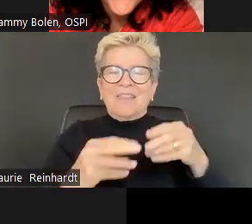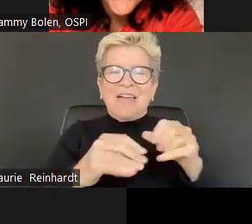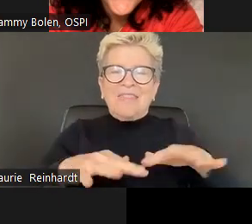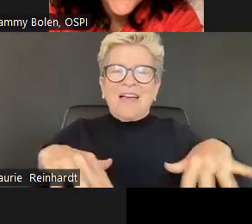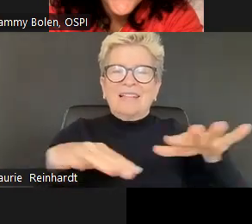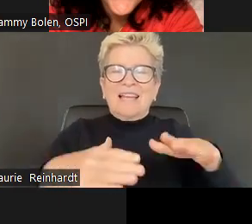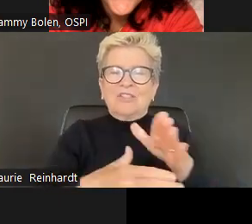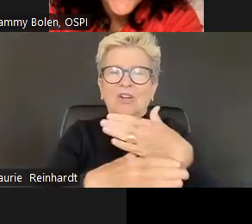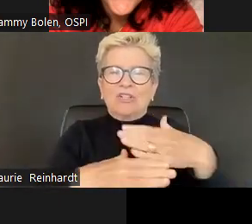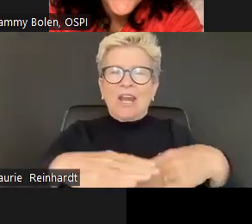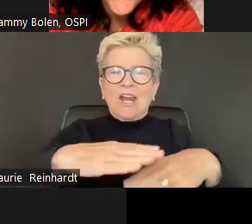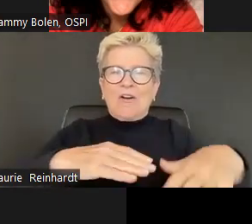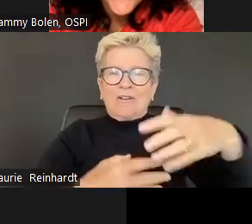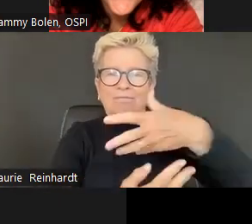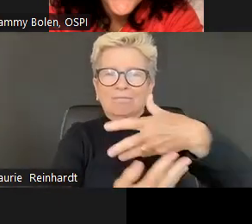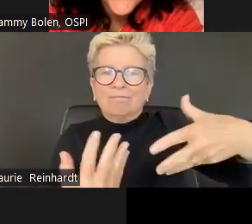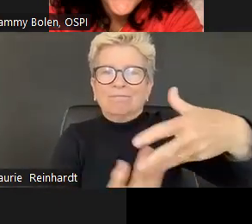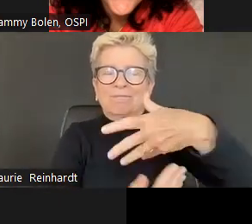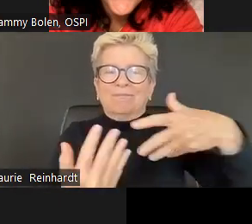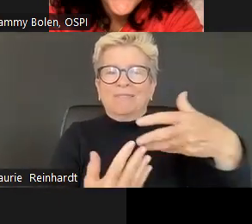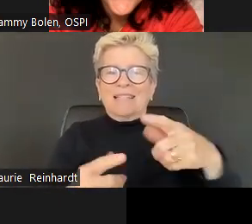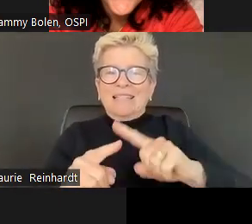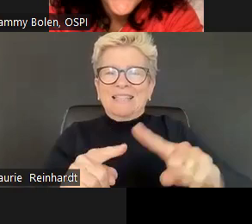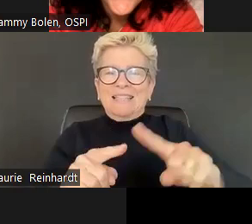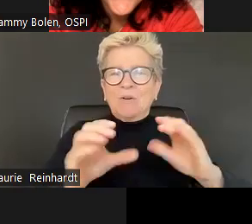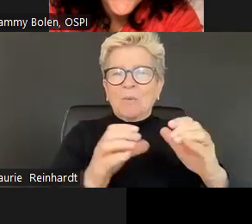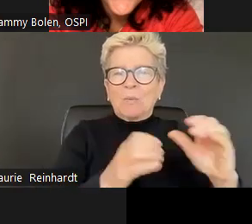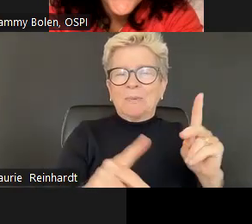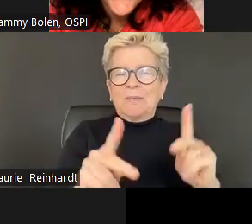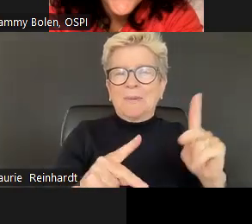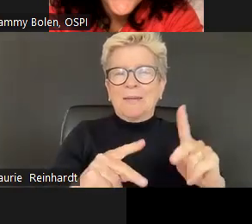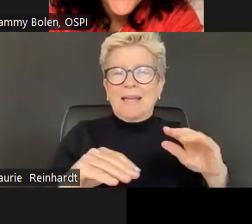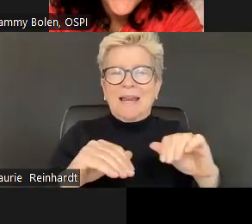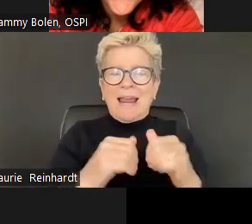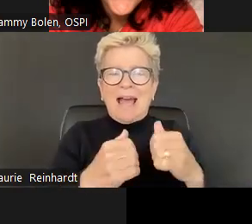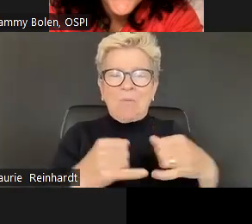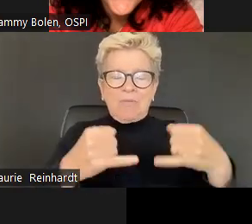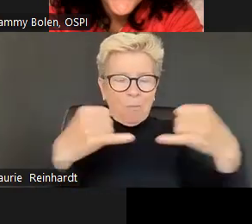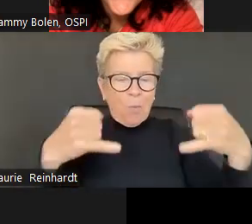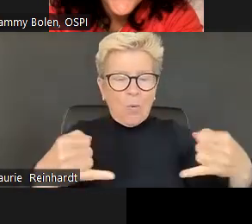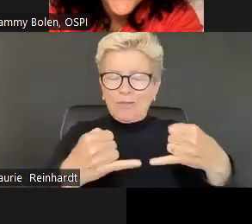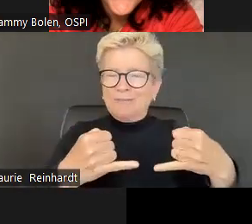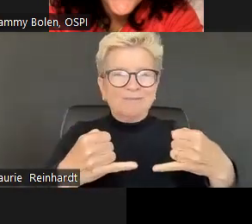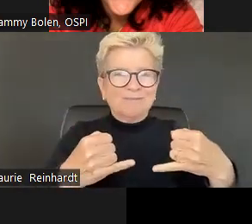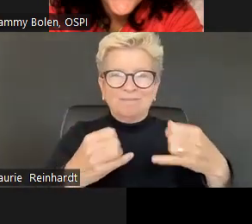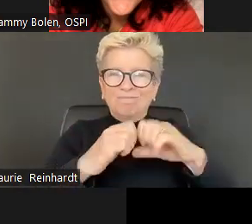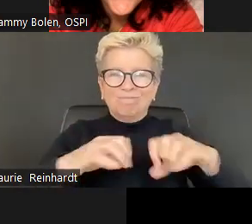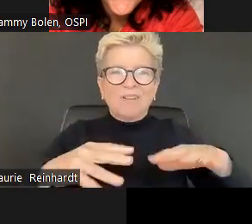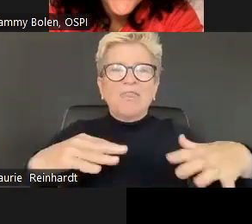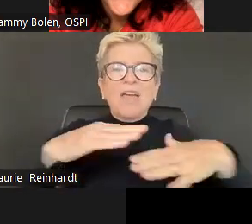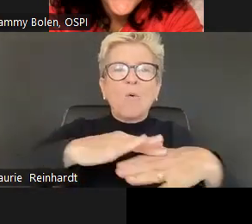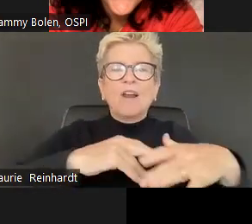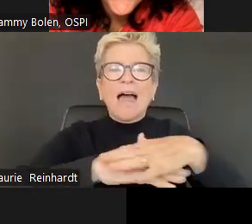and it provides additional contacts, right, for our communities to consider. I love the nuance of seeing that these lands are